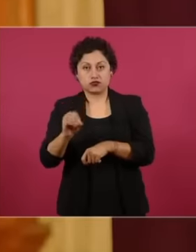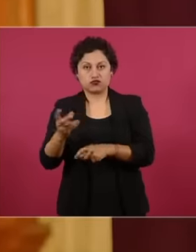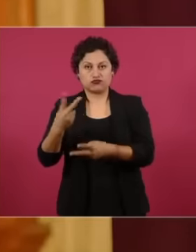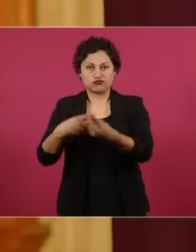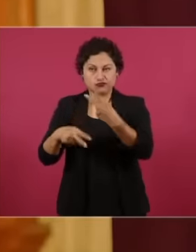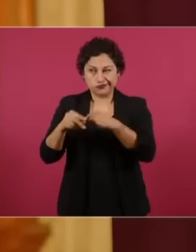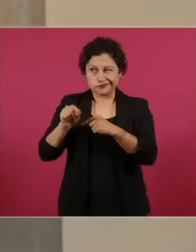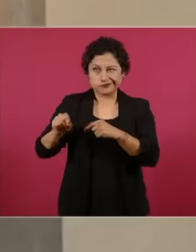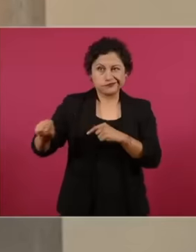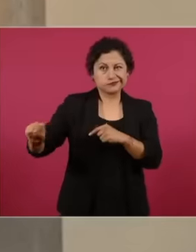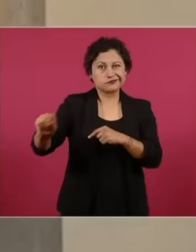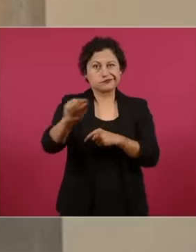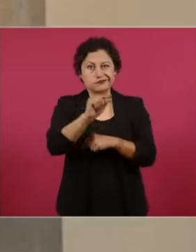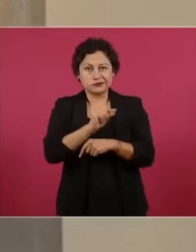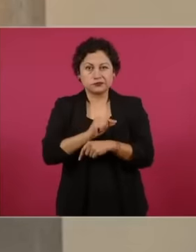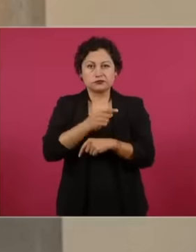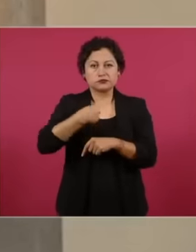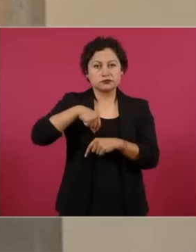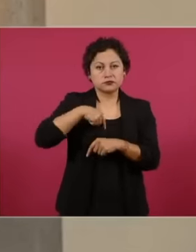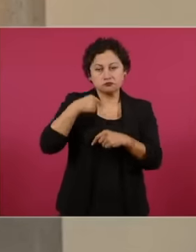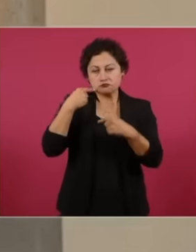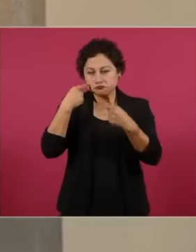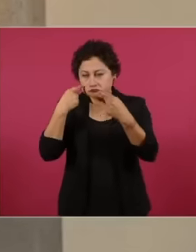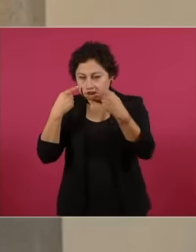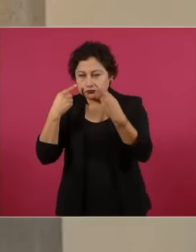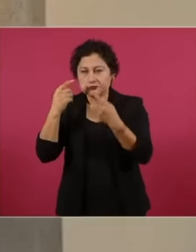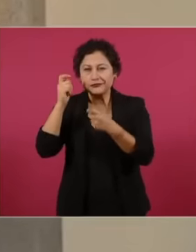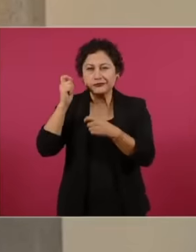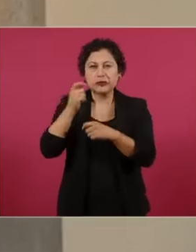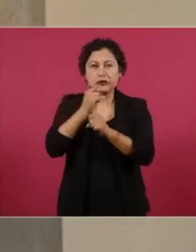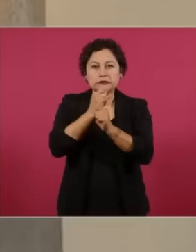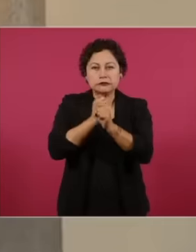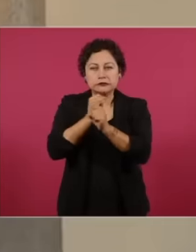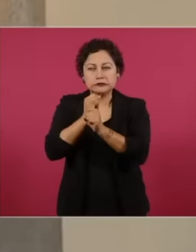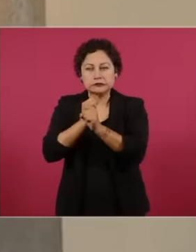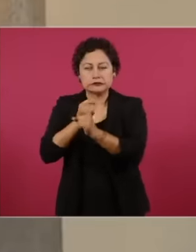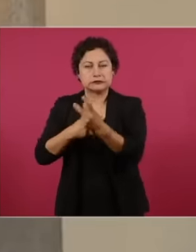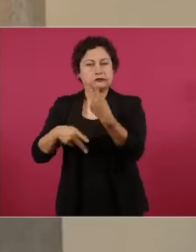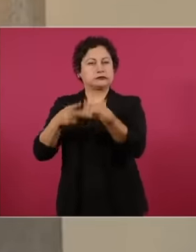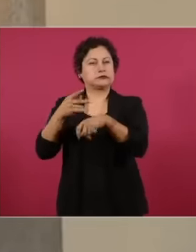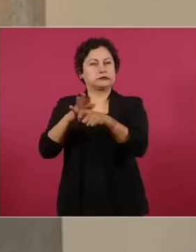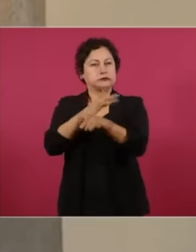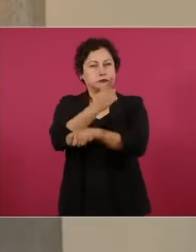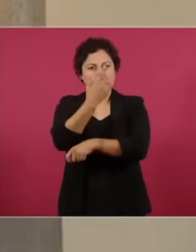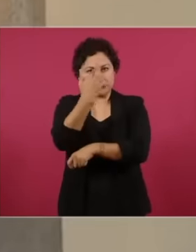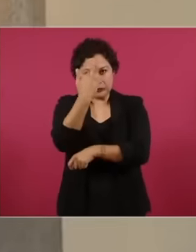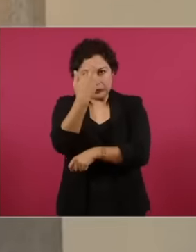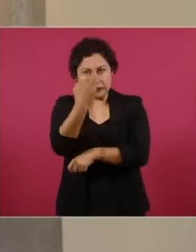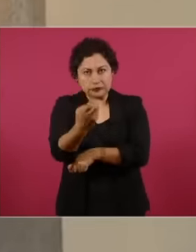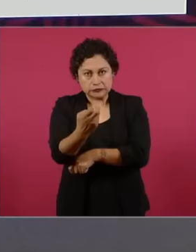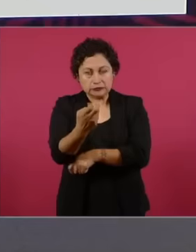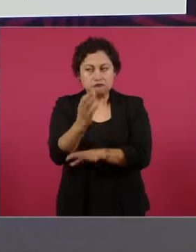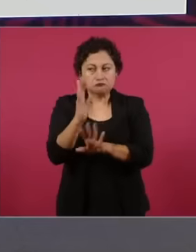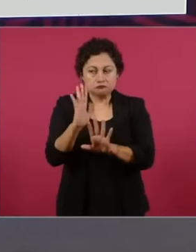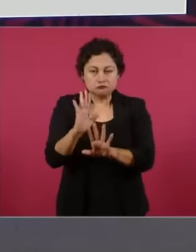the hypotheses regarding research into the atypical phenomenon, it is expected that in the following years there will continue